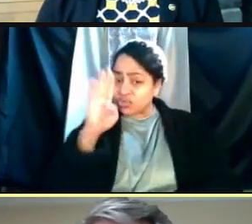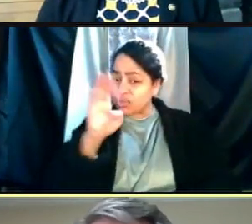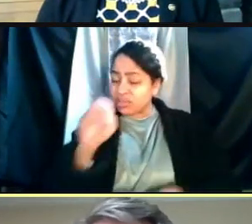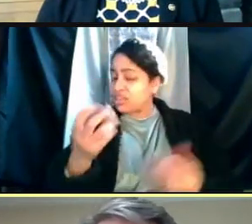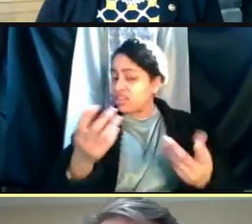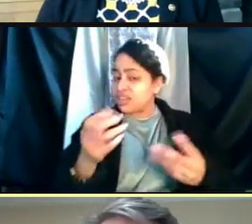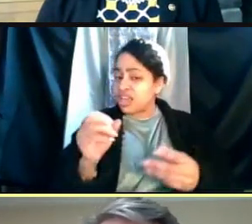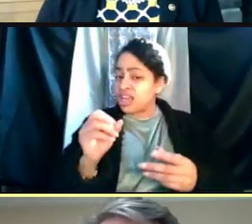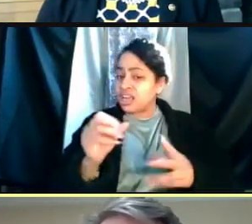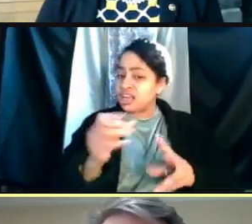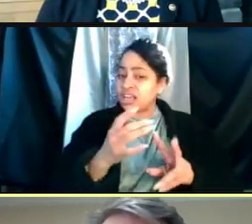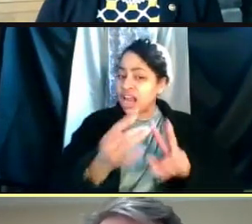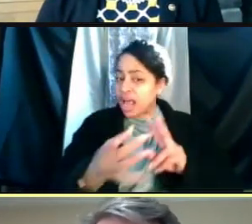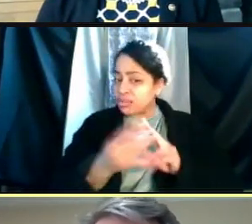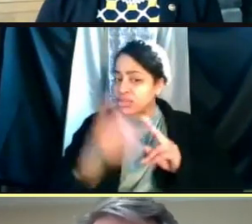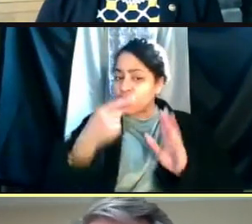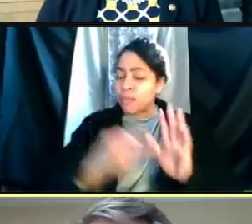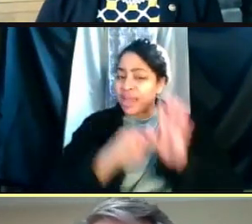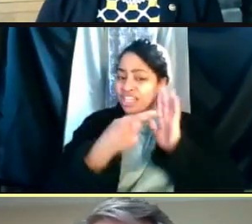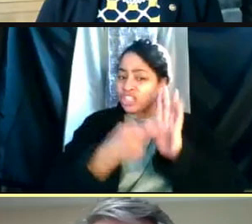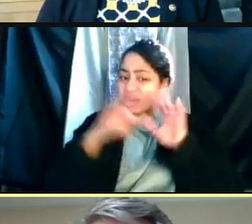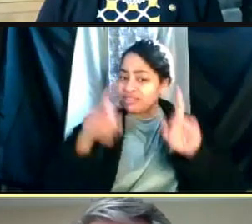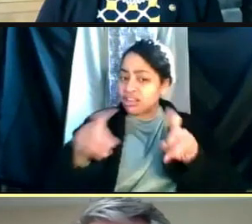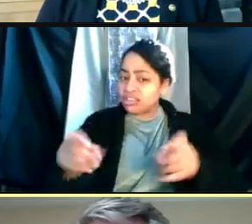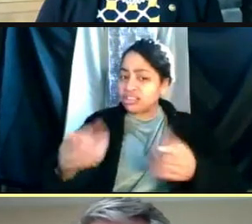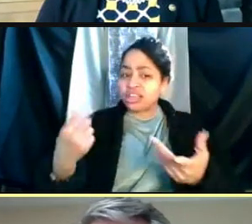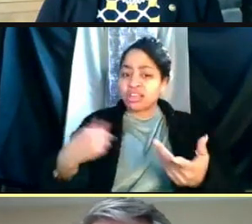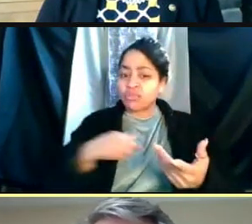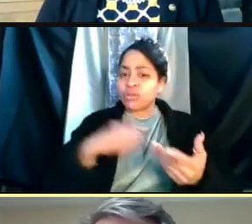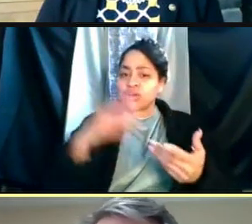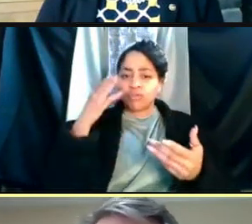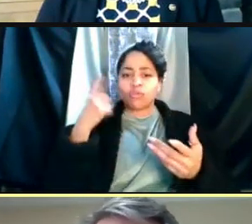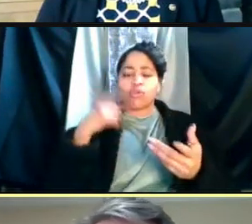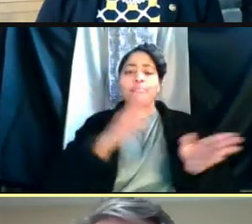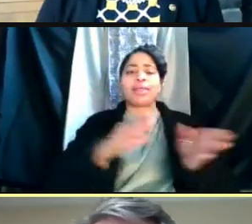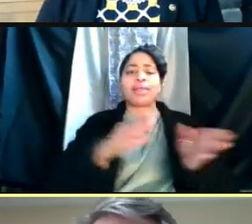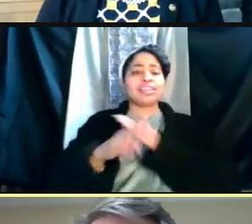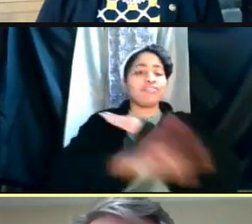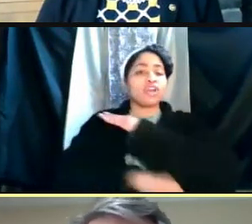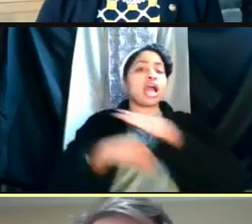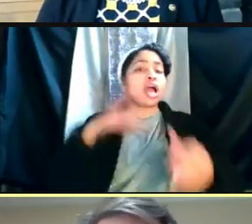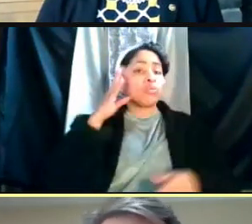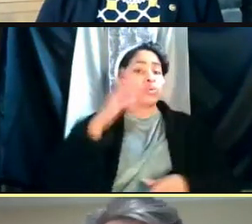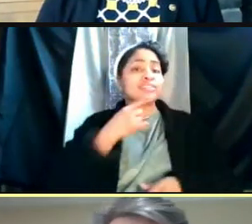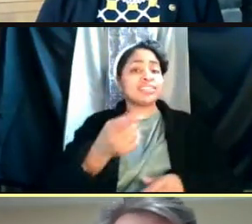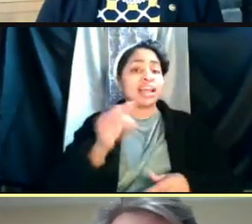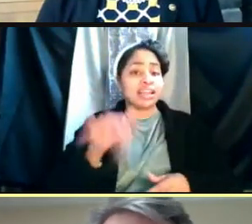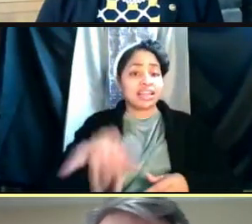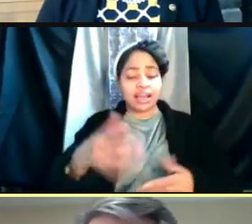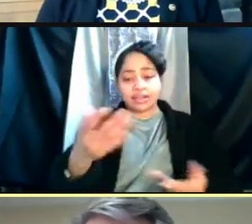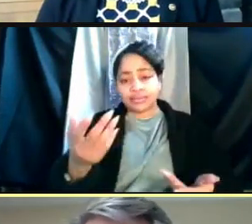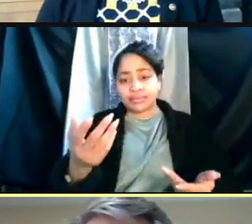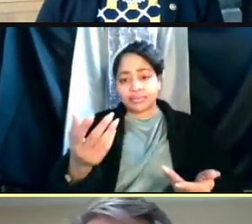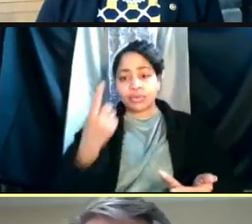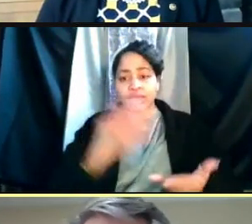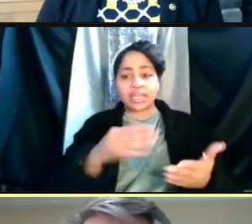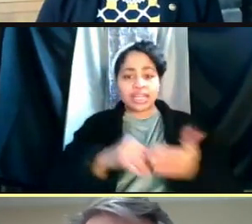of a mandatory testing as we develop plans for the fall. I will say that as is indicated on the question,